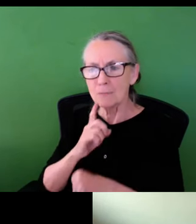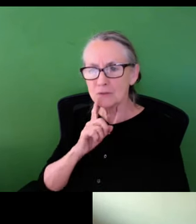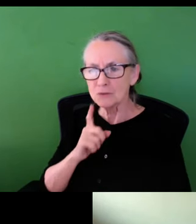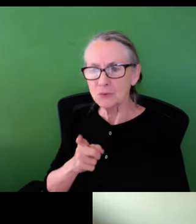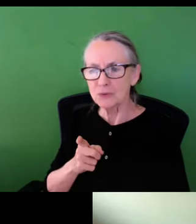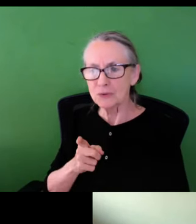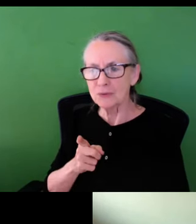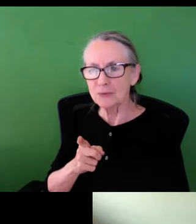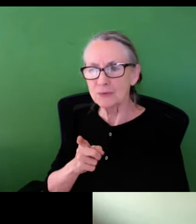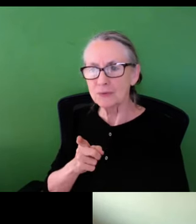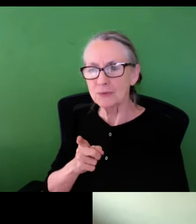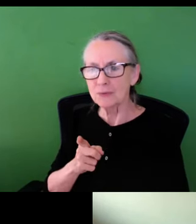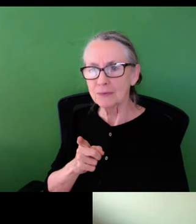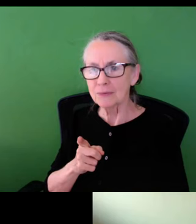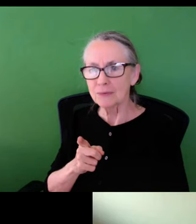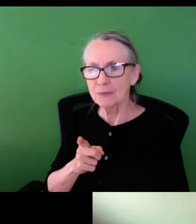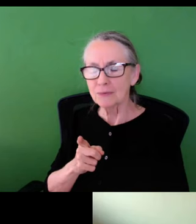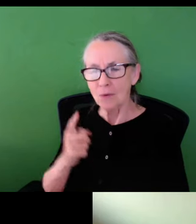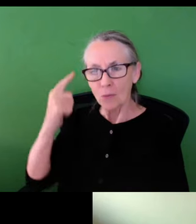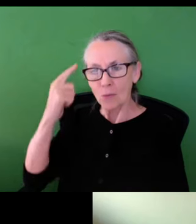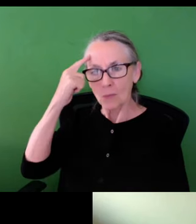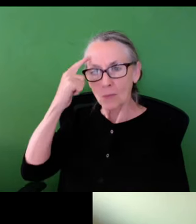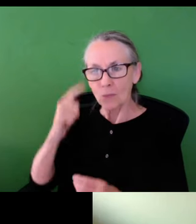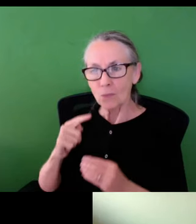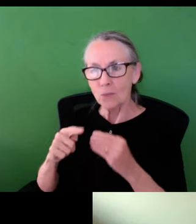And I also like to make sure that